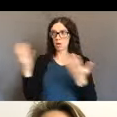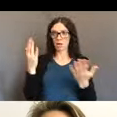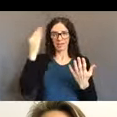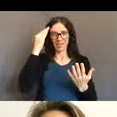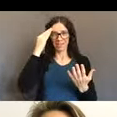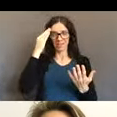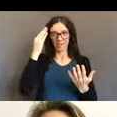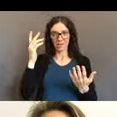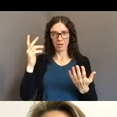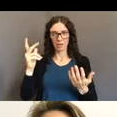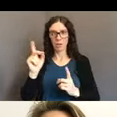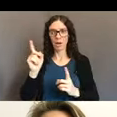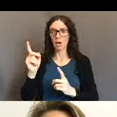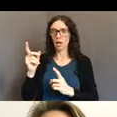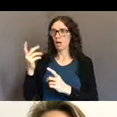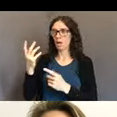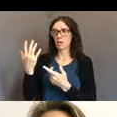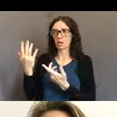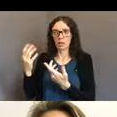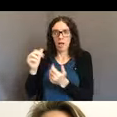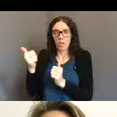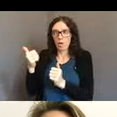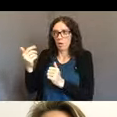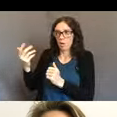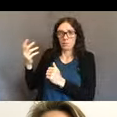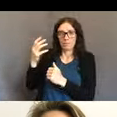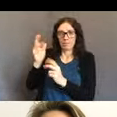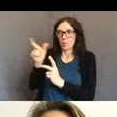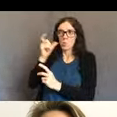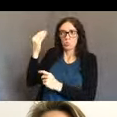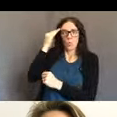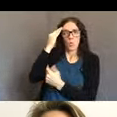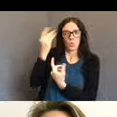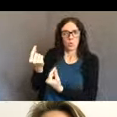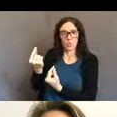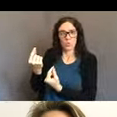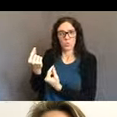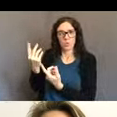and, we all rallied around and jumped into action together to save lives.